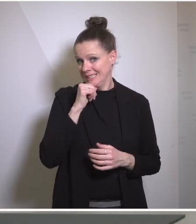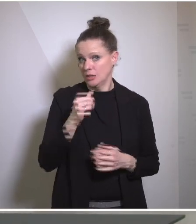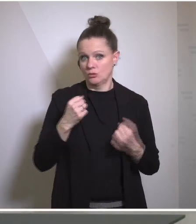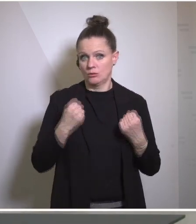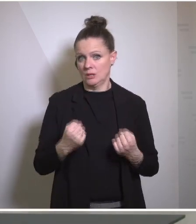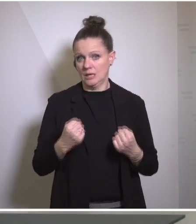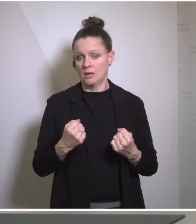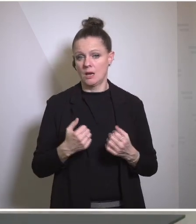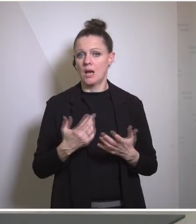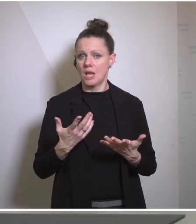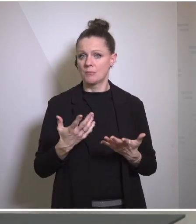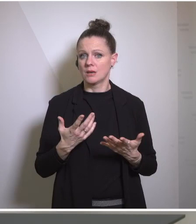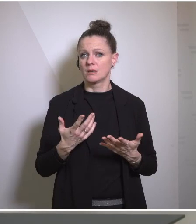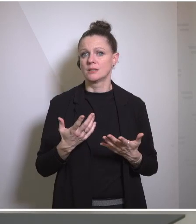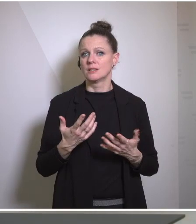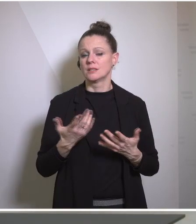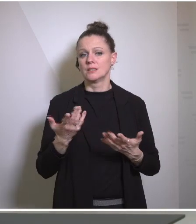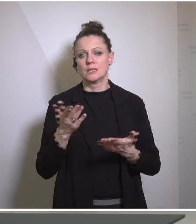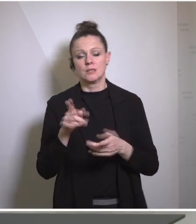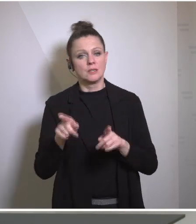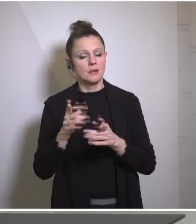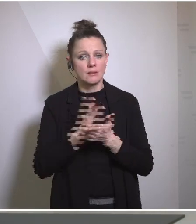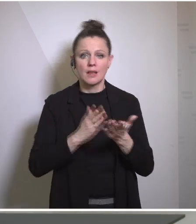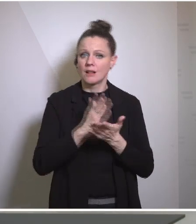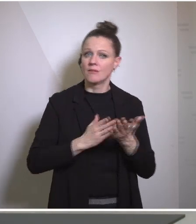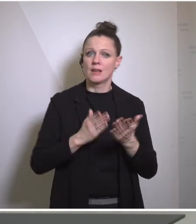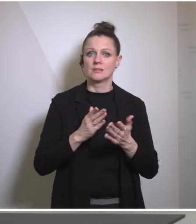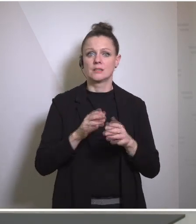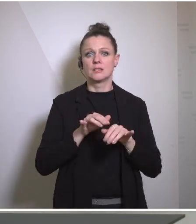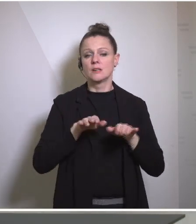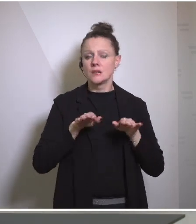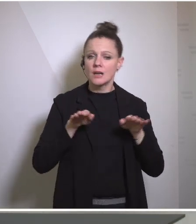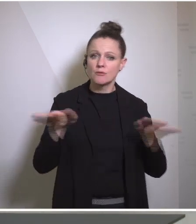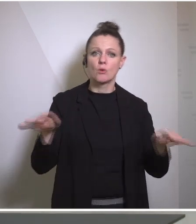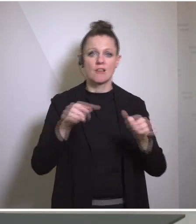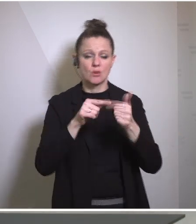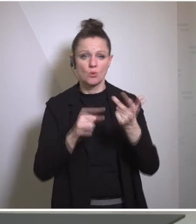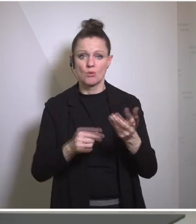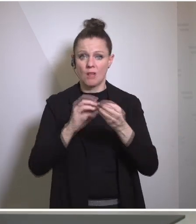over Port parts of the capital city Porto prass challenging the airport challenging the ports Etc